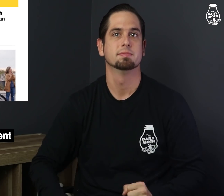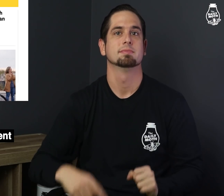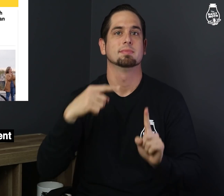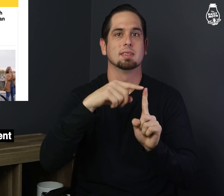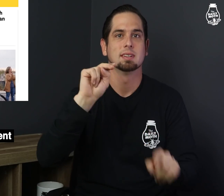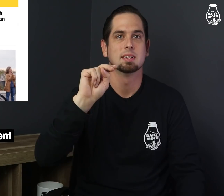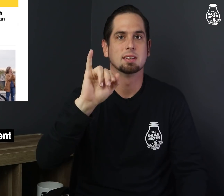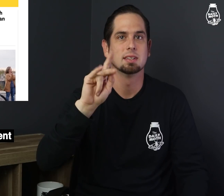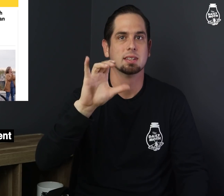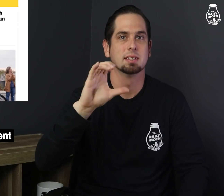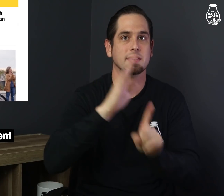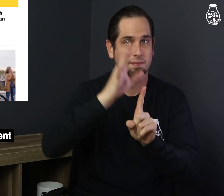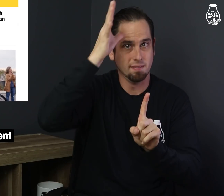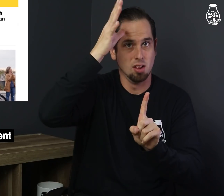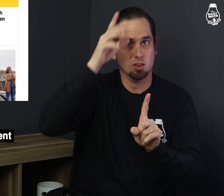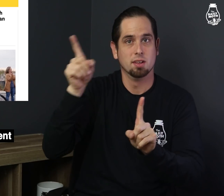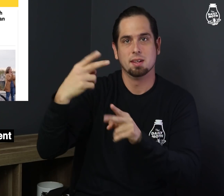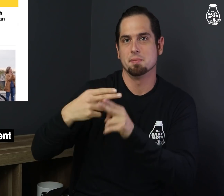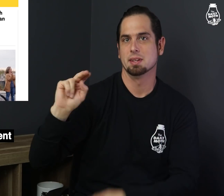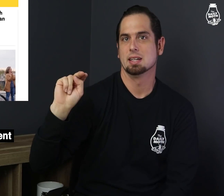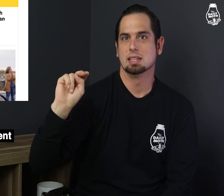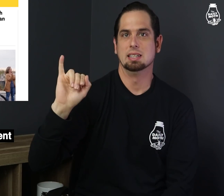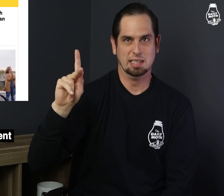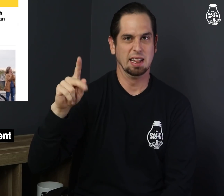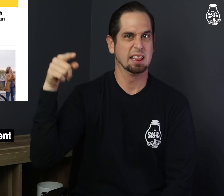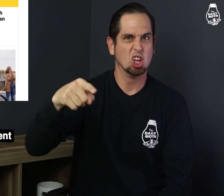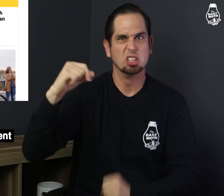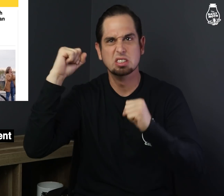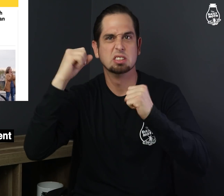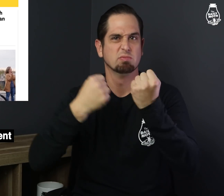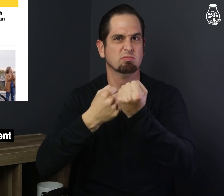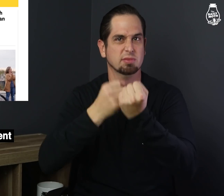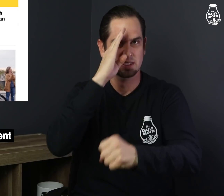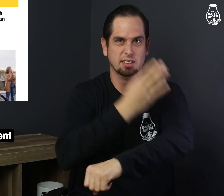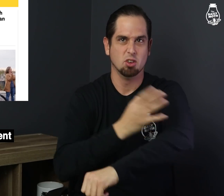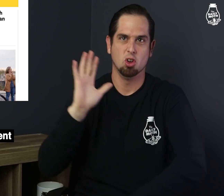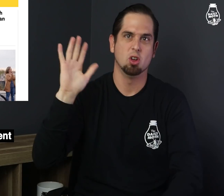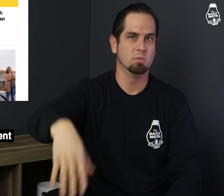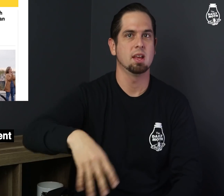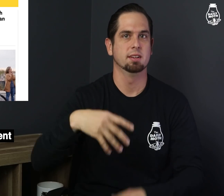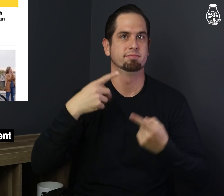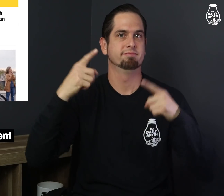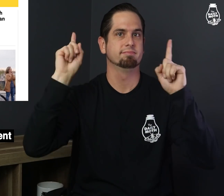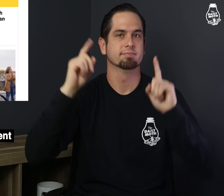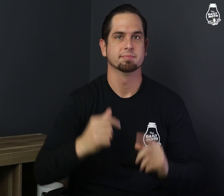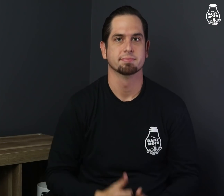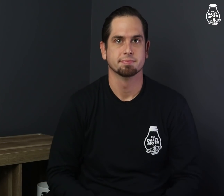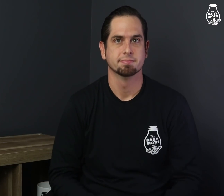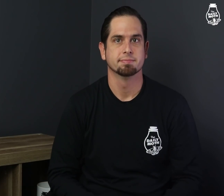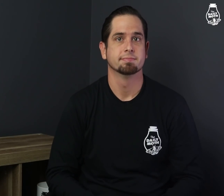Nikic’s father, Nik, was there to support his son all the way.